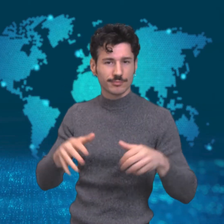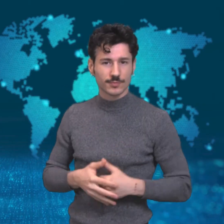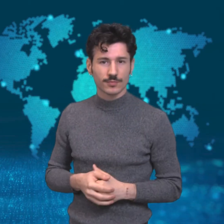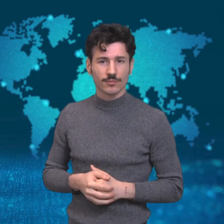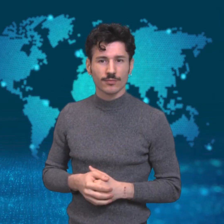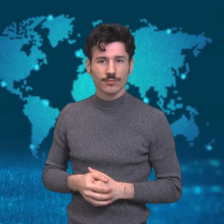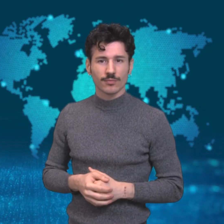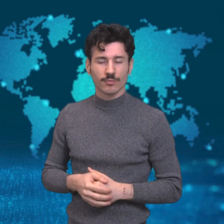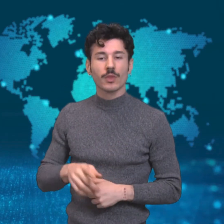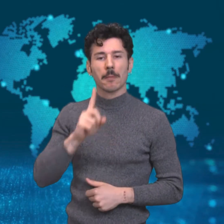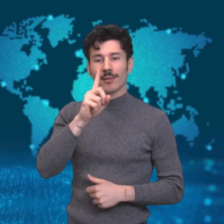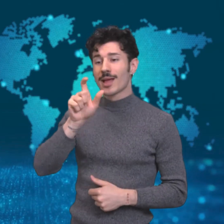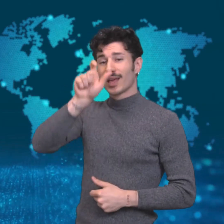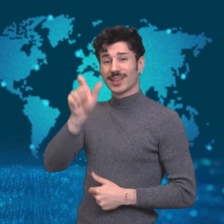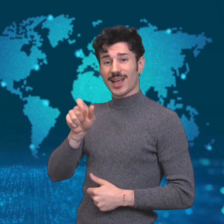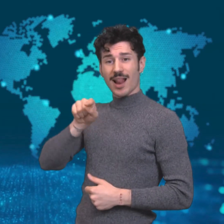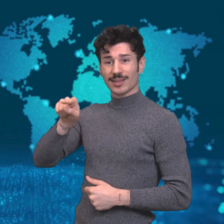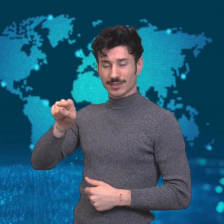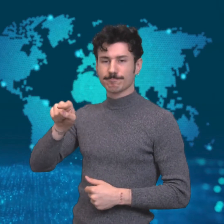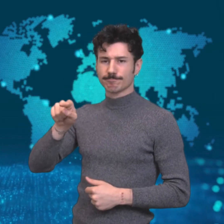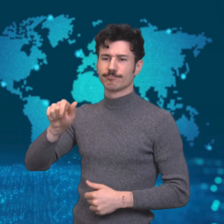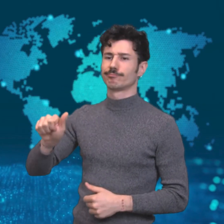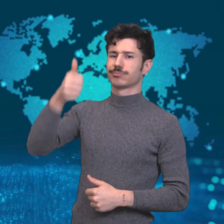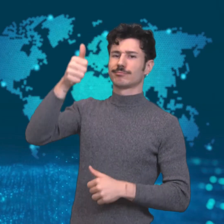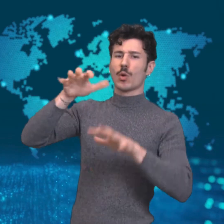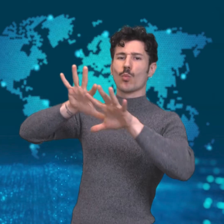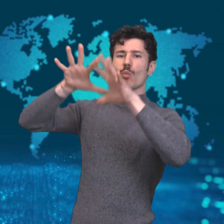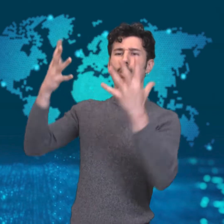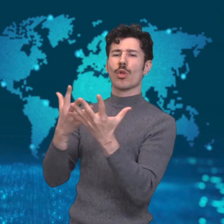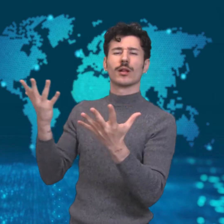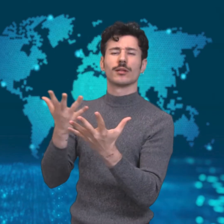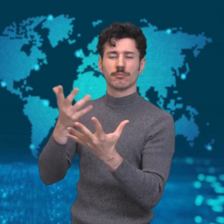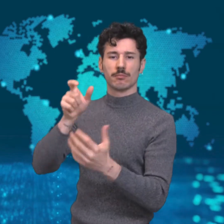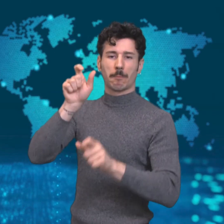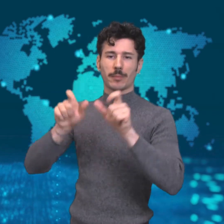cases and is the epicenter of the outbreak.